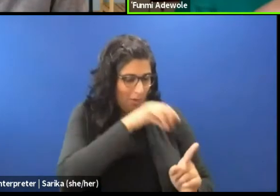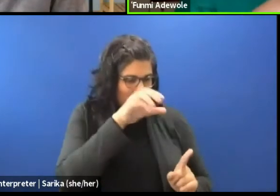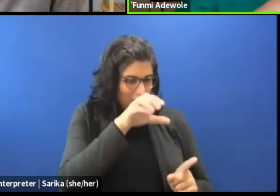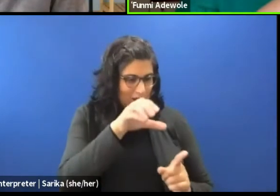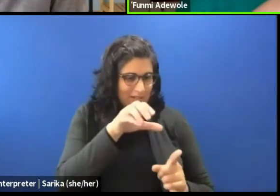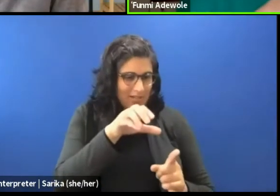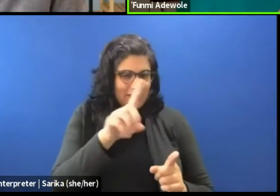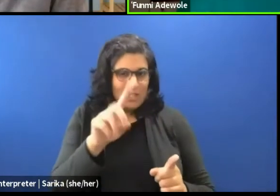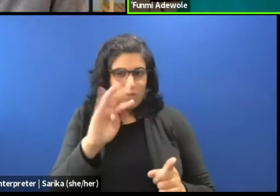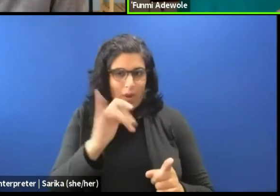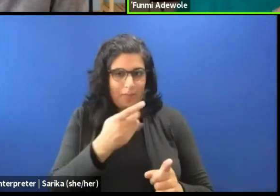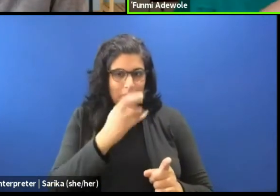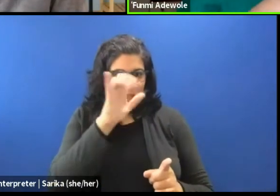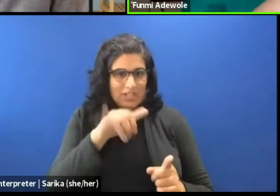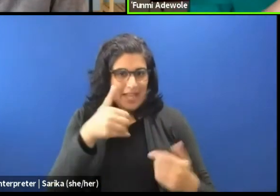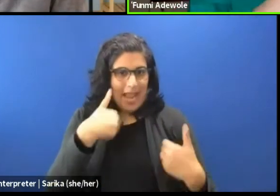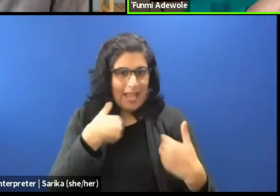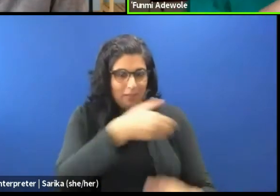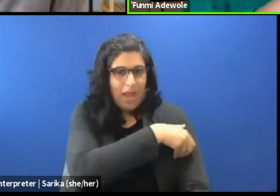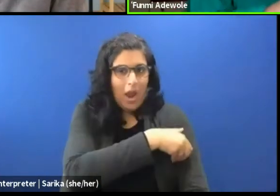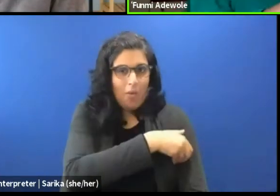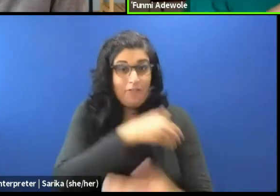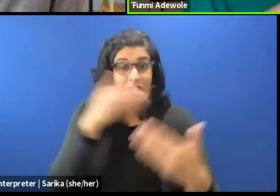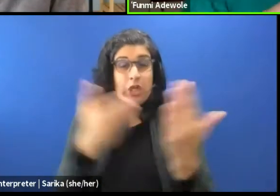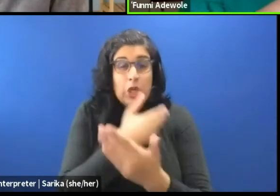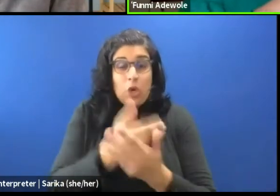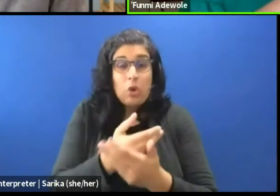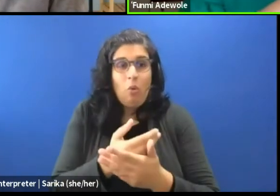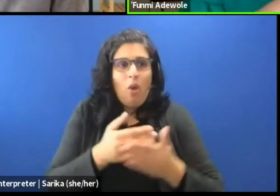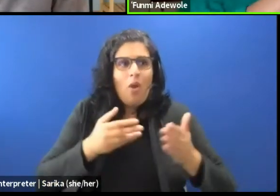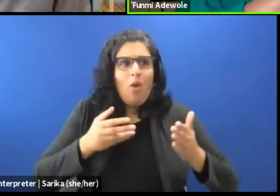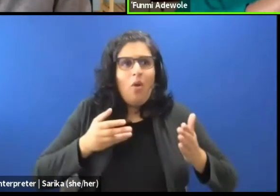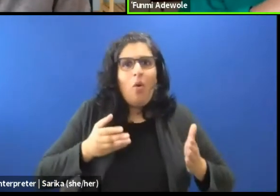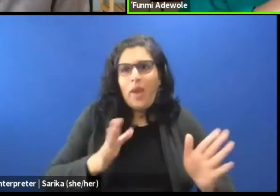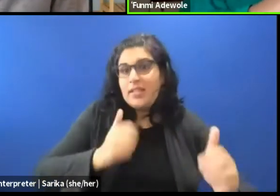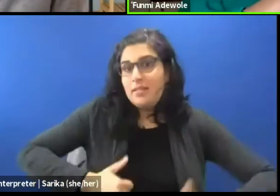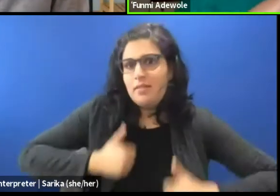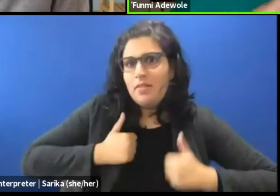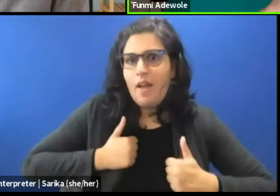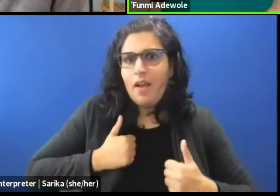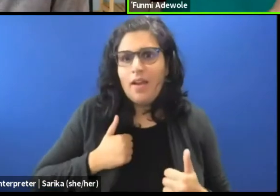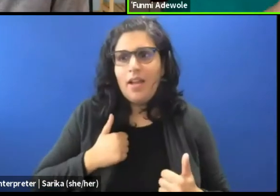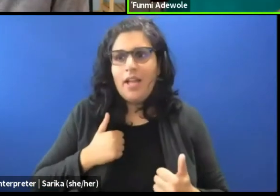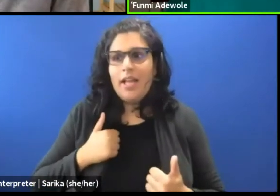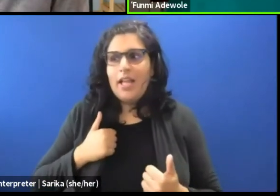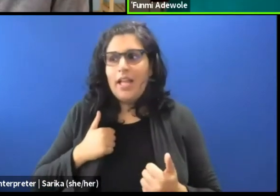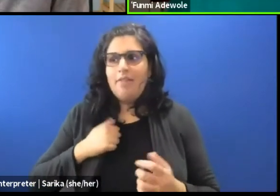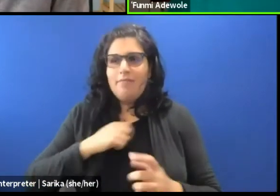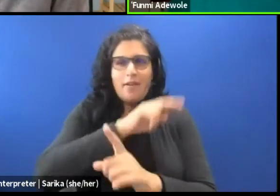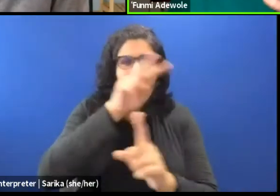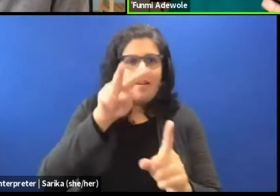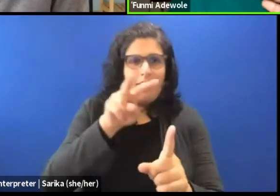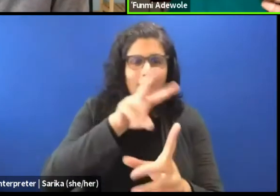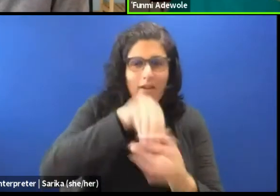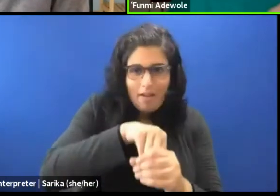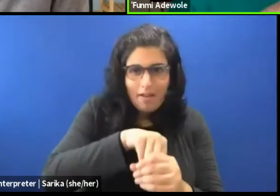for new epistemology to come into institutions and create different types of dialogue,